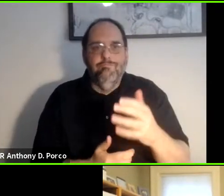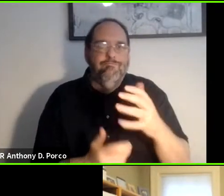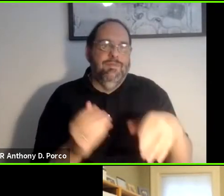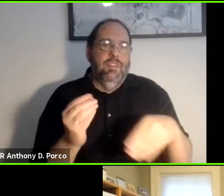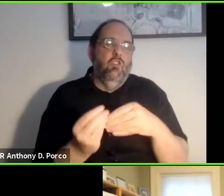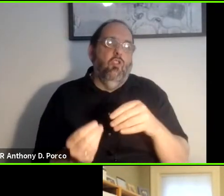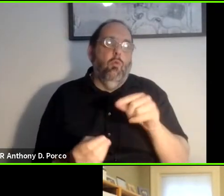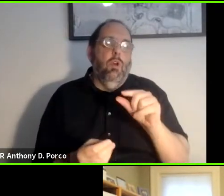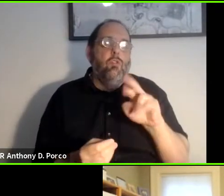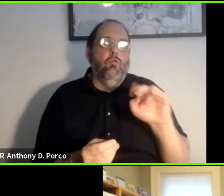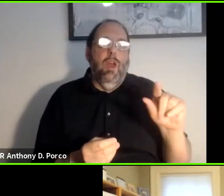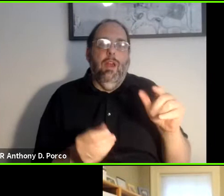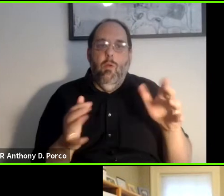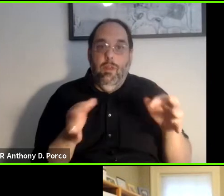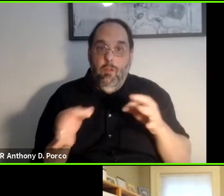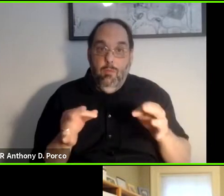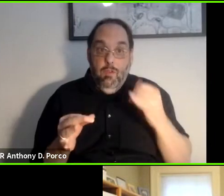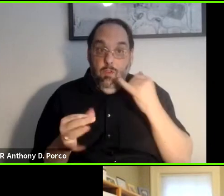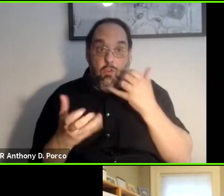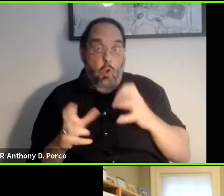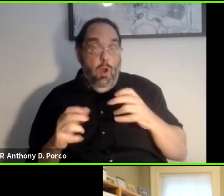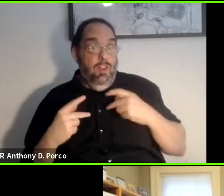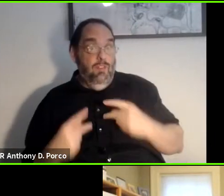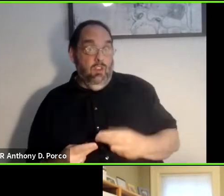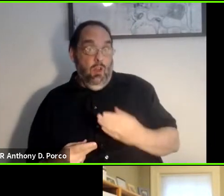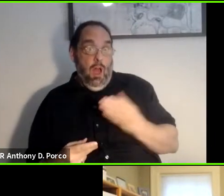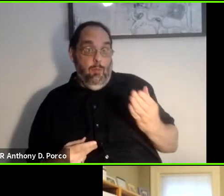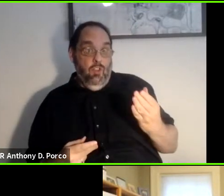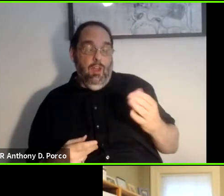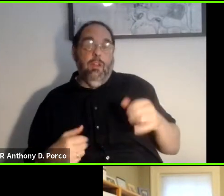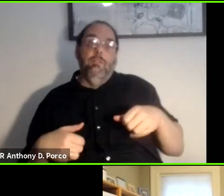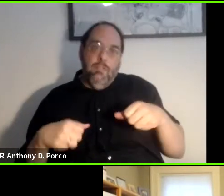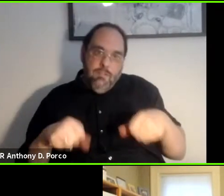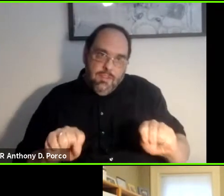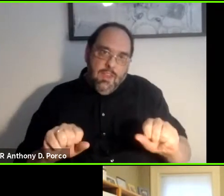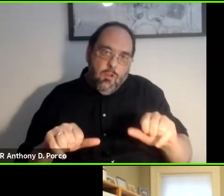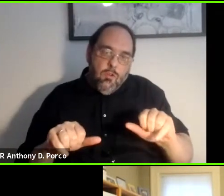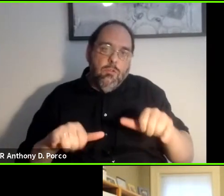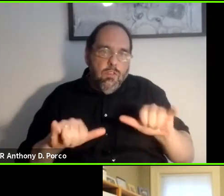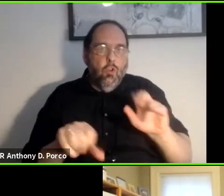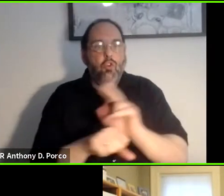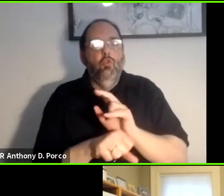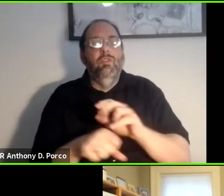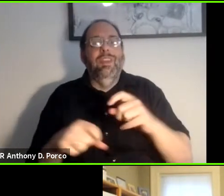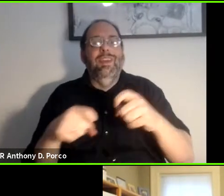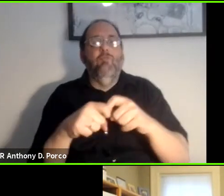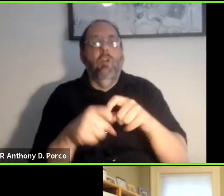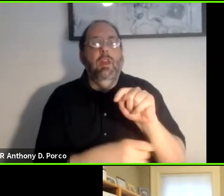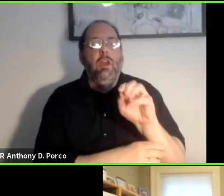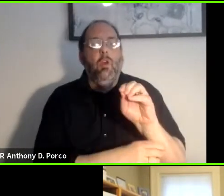So if you don't want to go with a physical object, you can still do it with an electronic token. >> Bruce